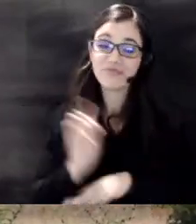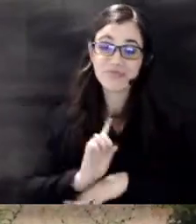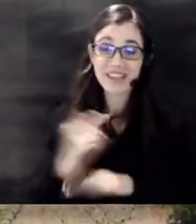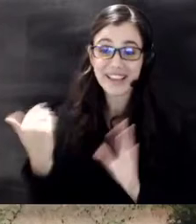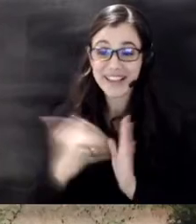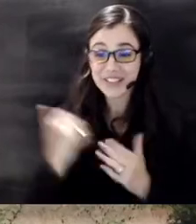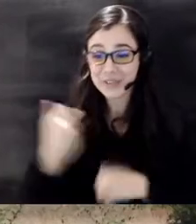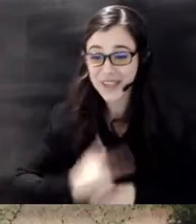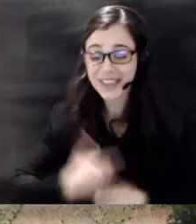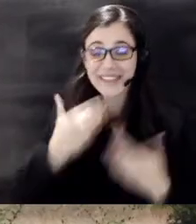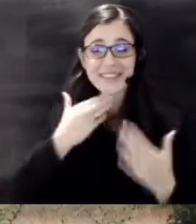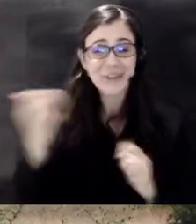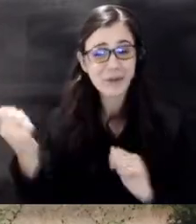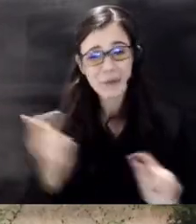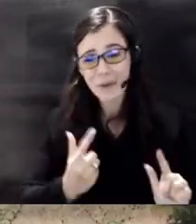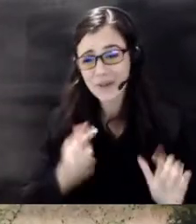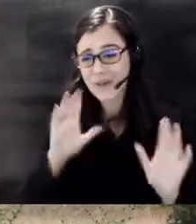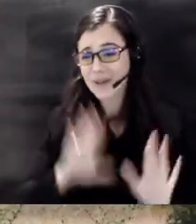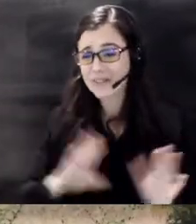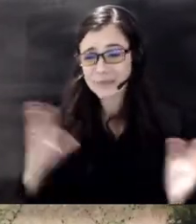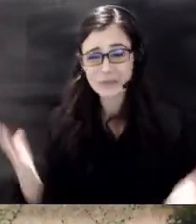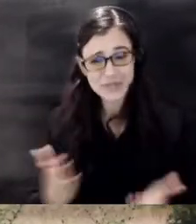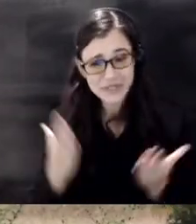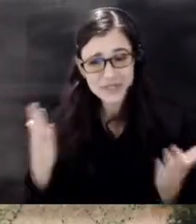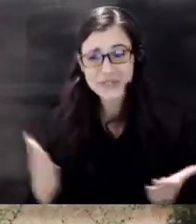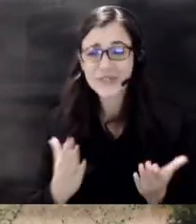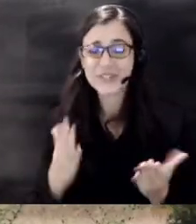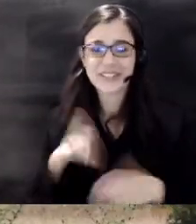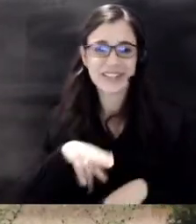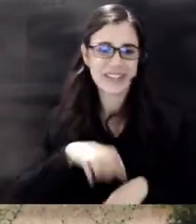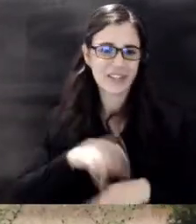you all it's awesome to be out here at the Great Plains Nature Center it's such a wonderful asset